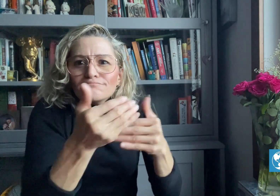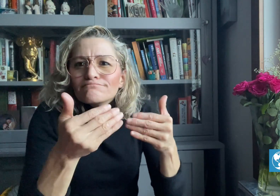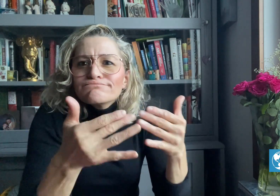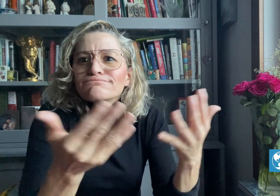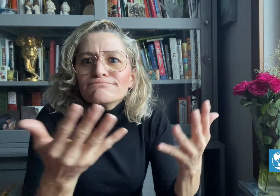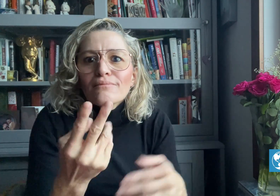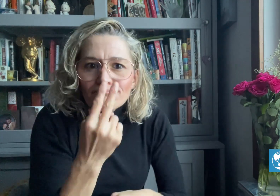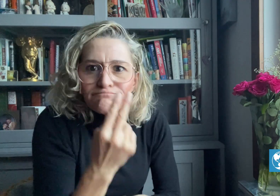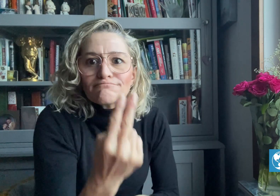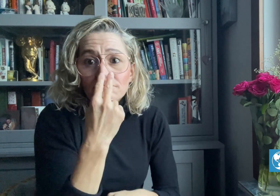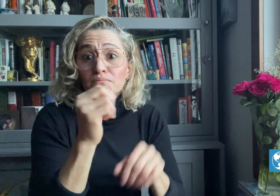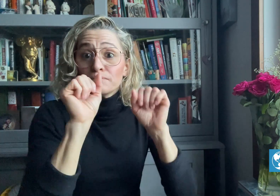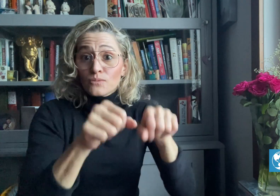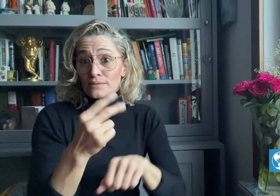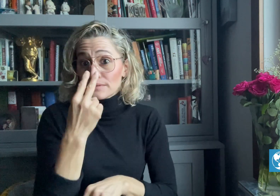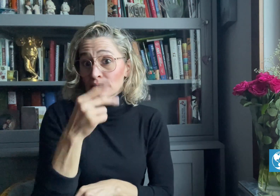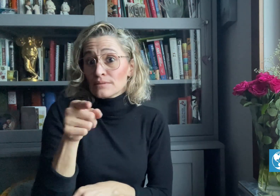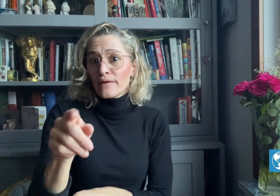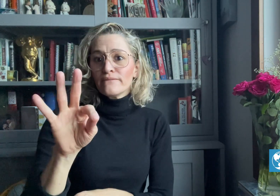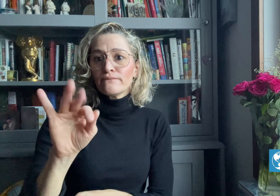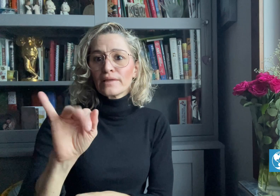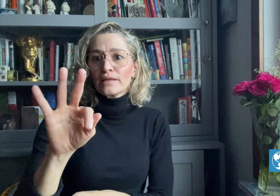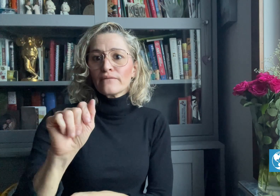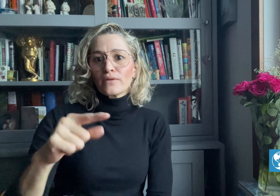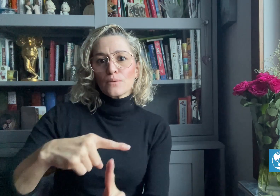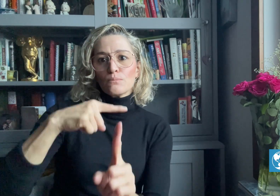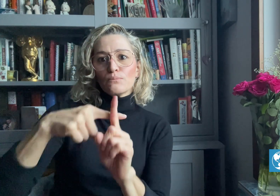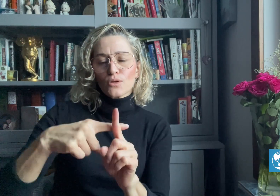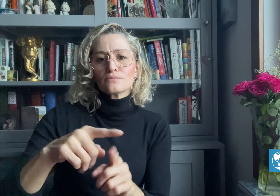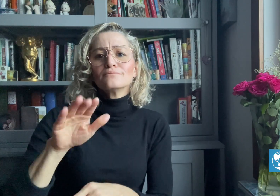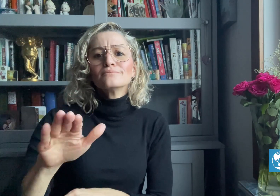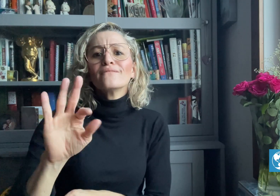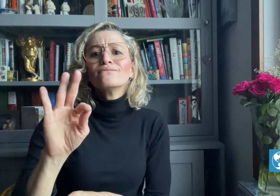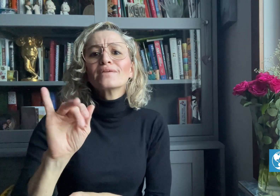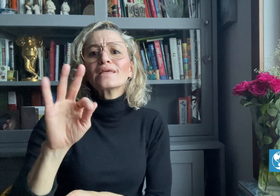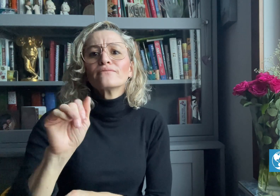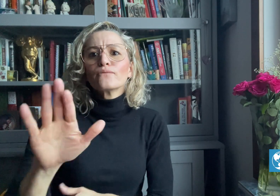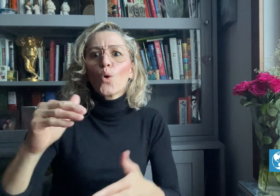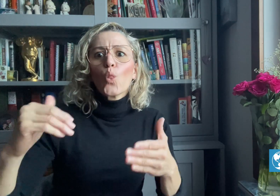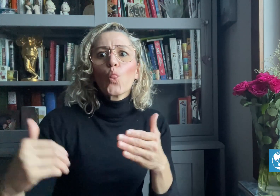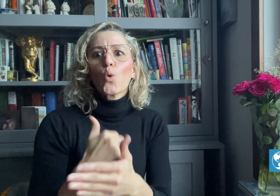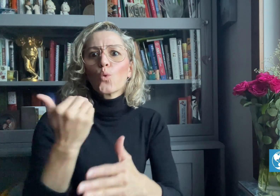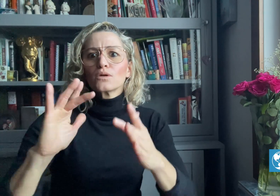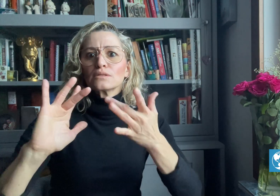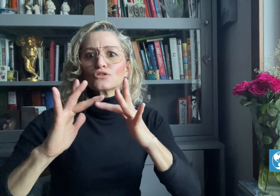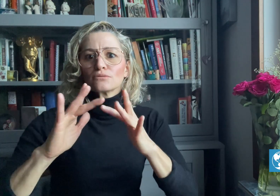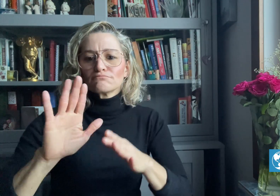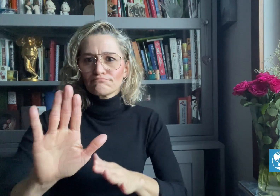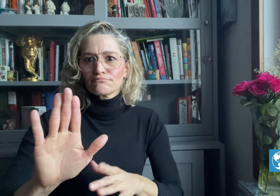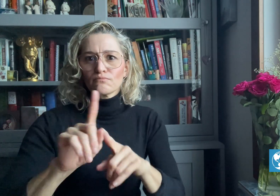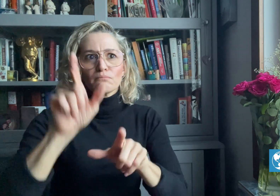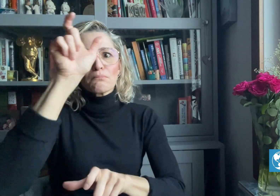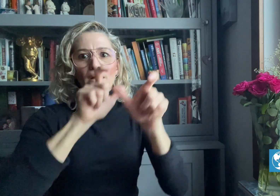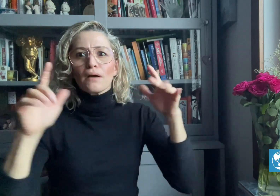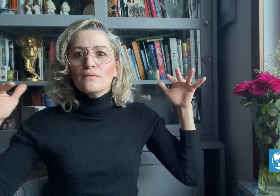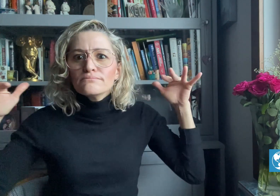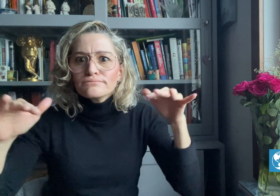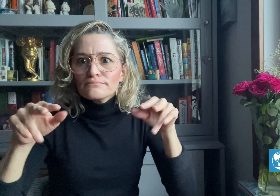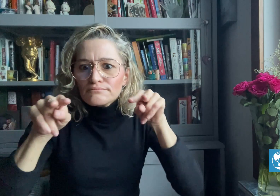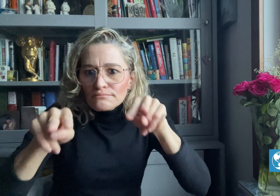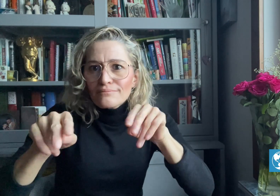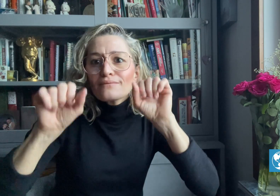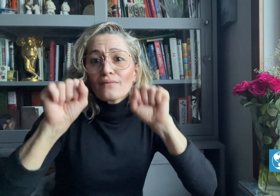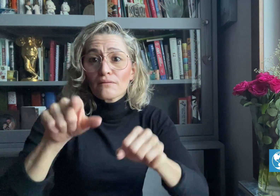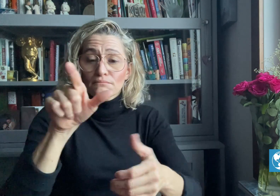can be seen on FIFA+, FIFA's new digital fan experience